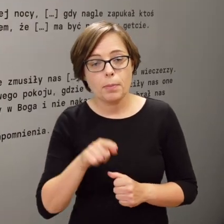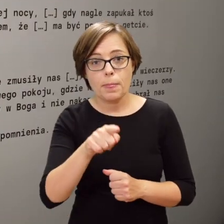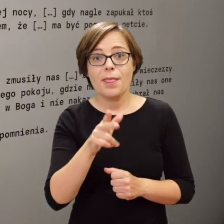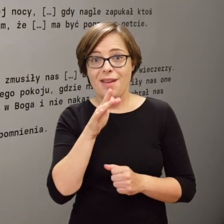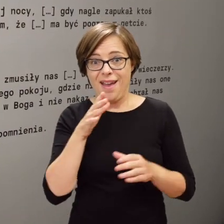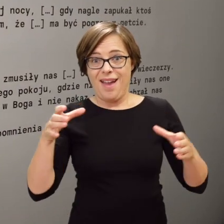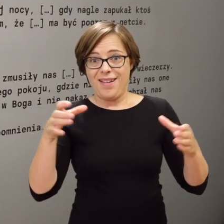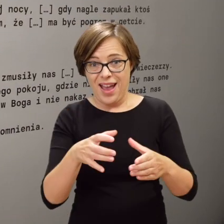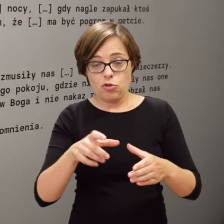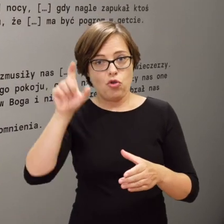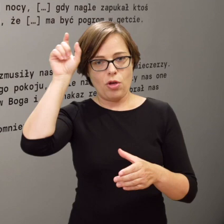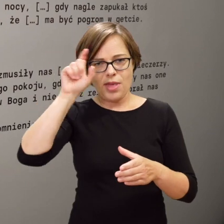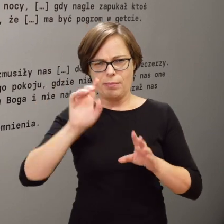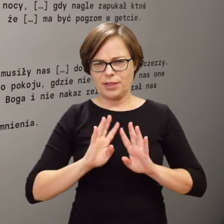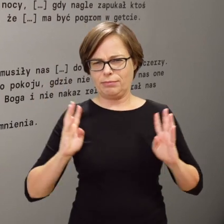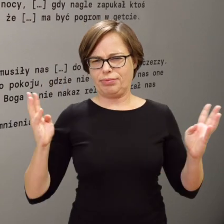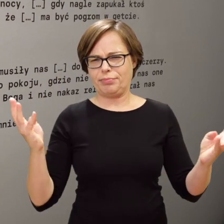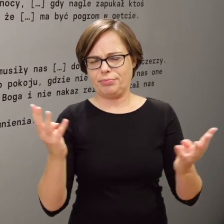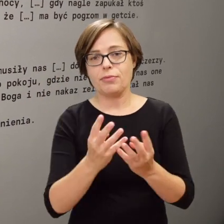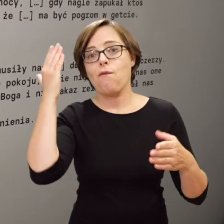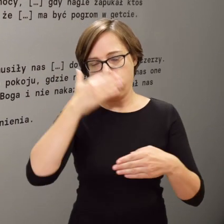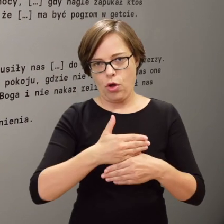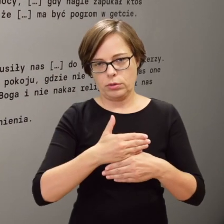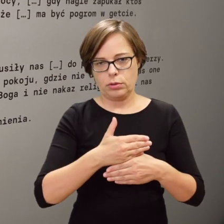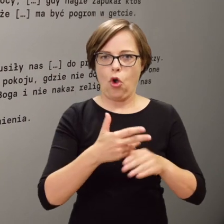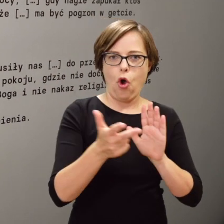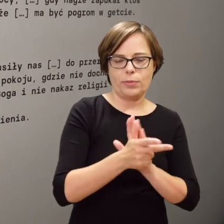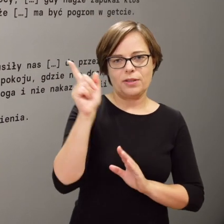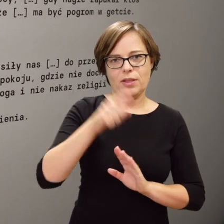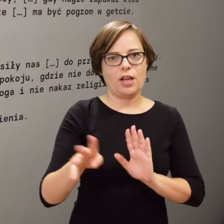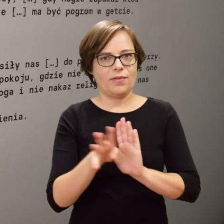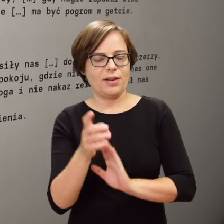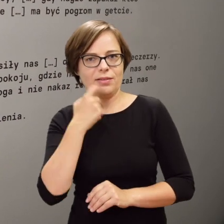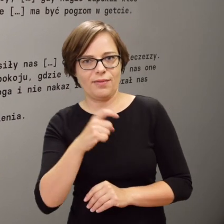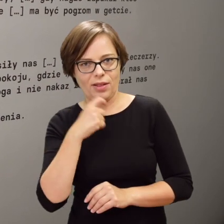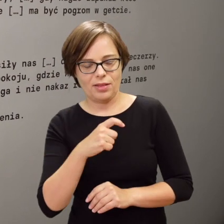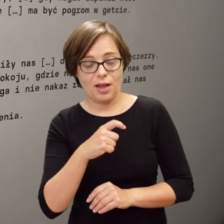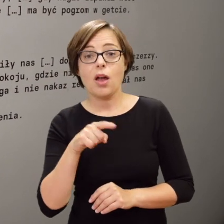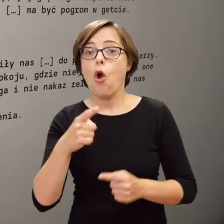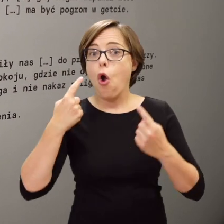The ghetto was surrounded by the German troops on the night between 18 and 19 April.